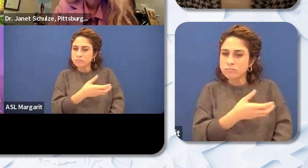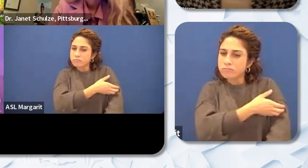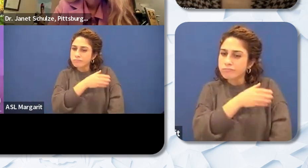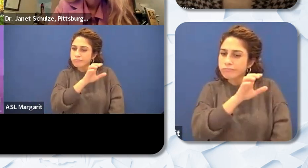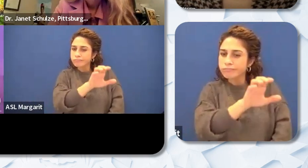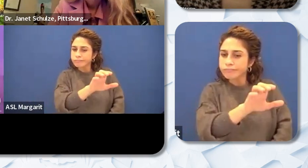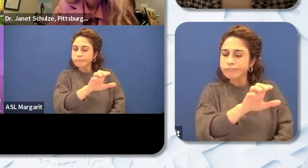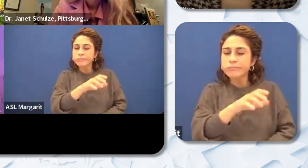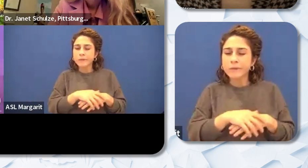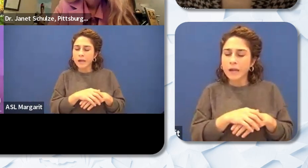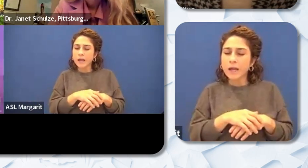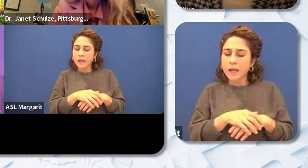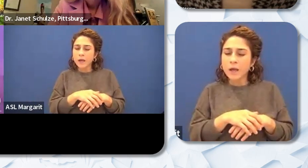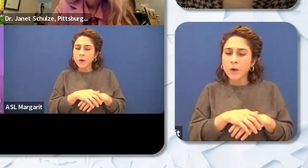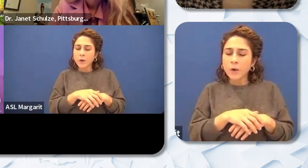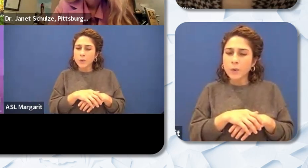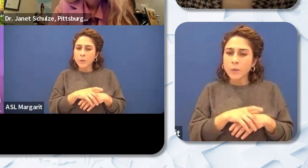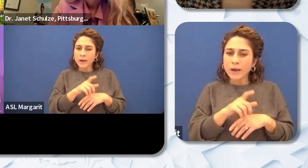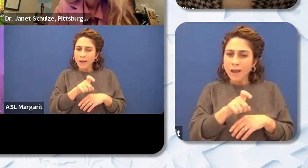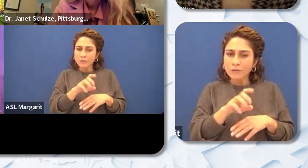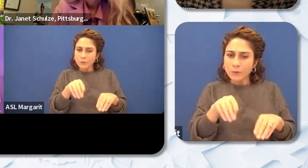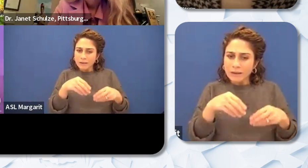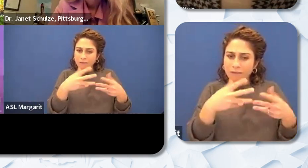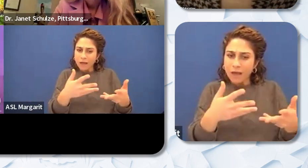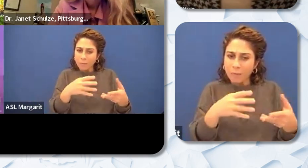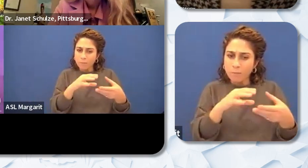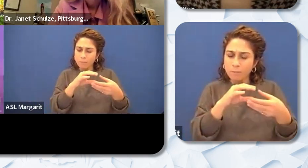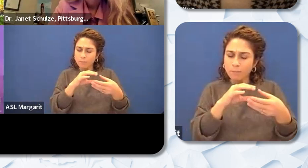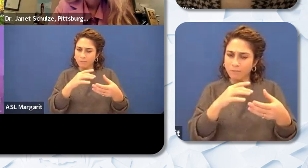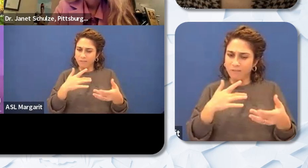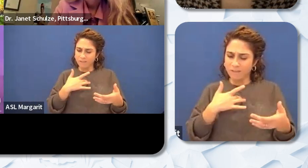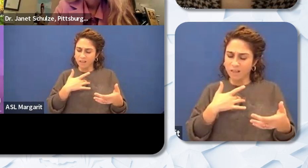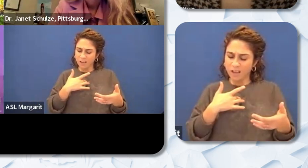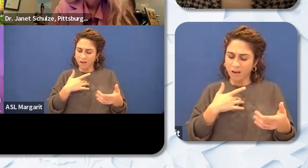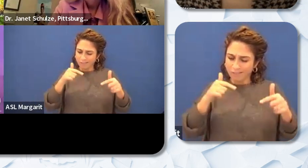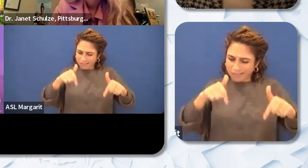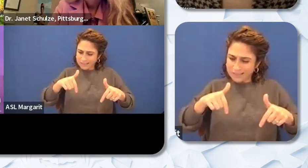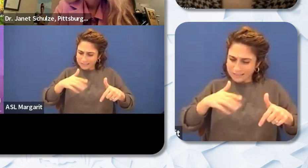field or or arena that they're working in. We have to give them opportunities for decision